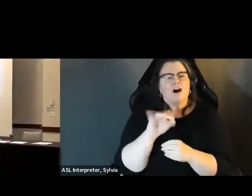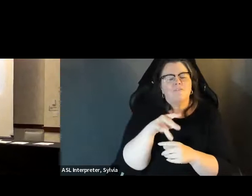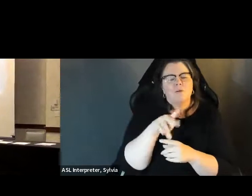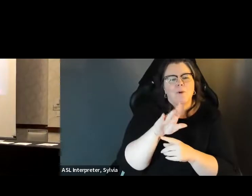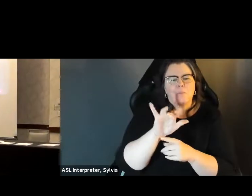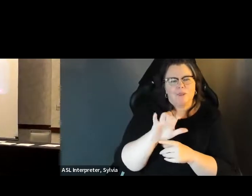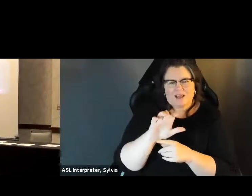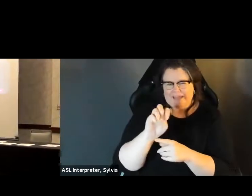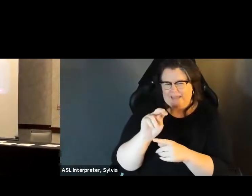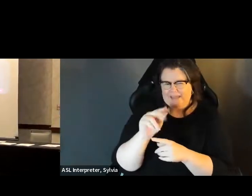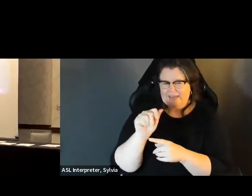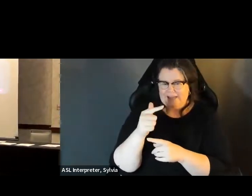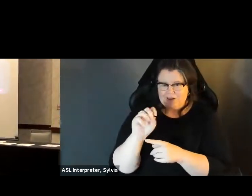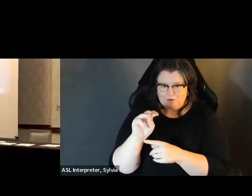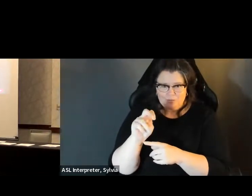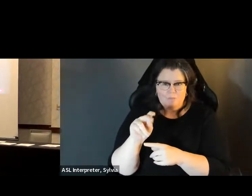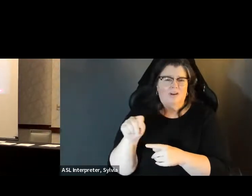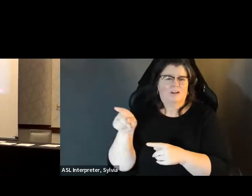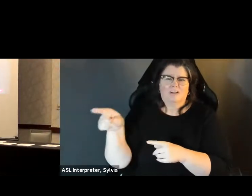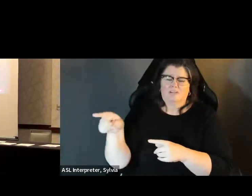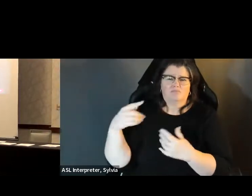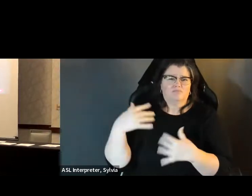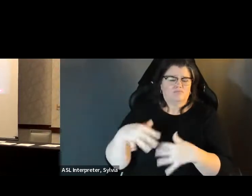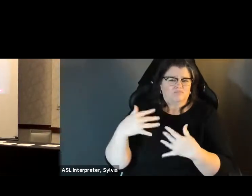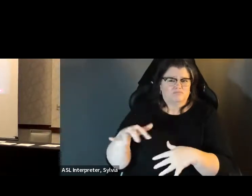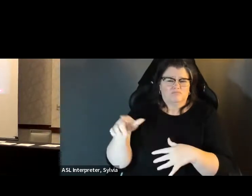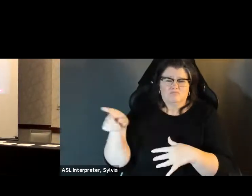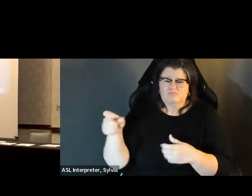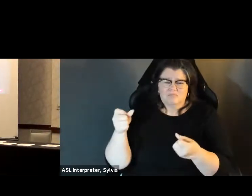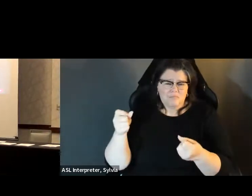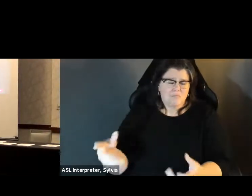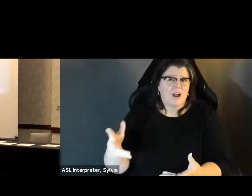previously worked as an associate director in the In the office of public engagement. She has a diverse background. white house in the office of public engagement. She has a